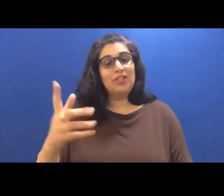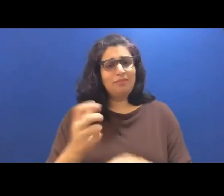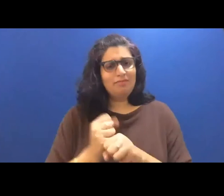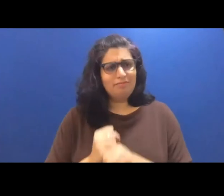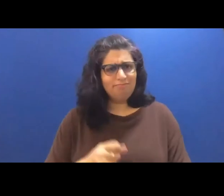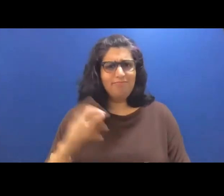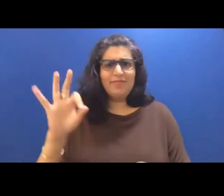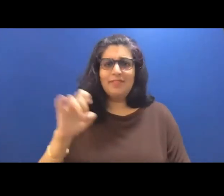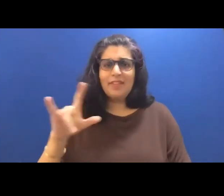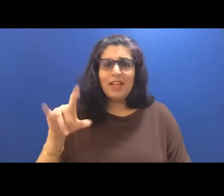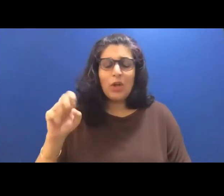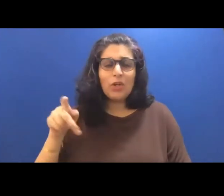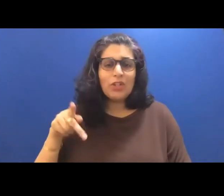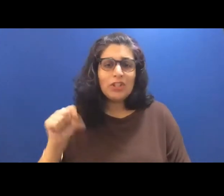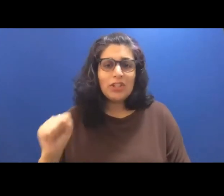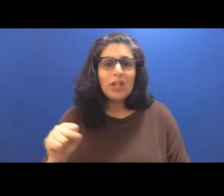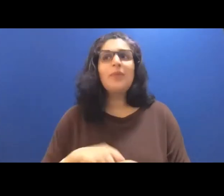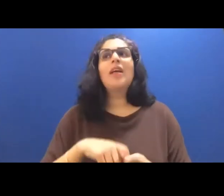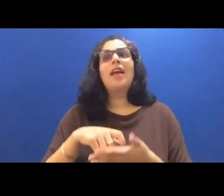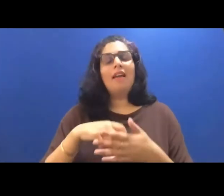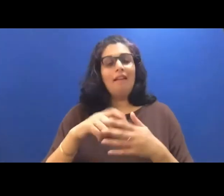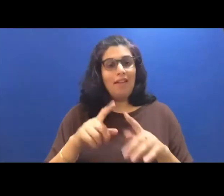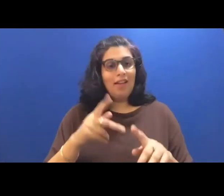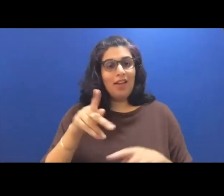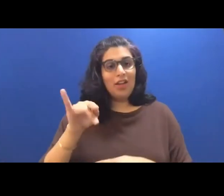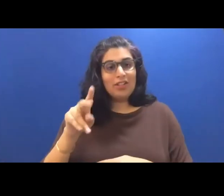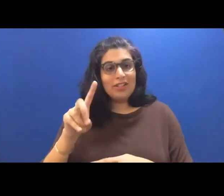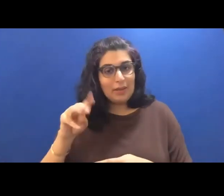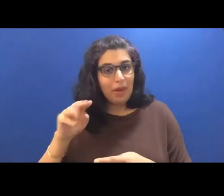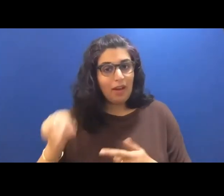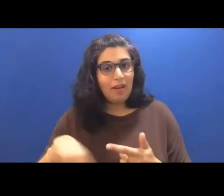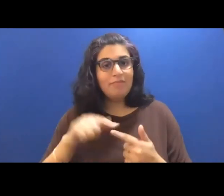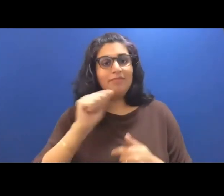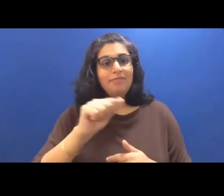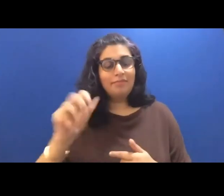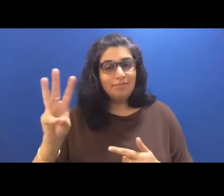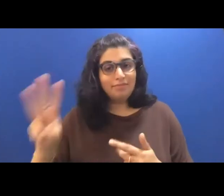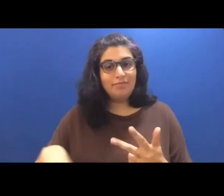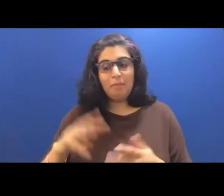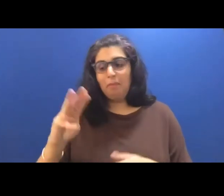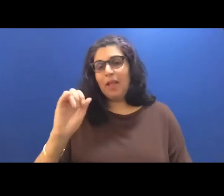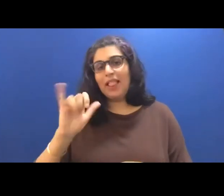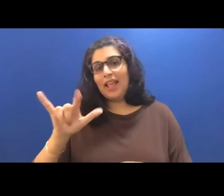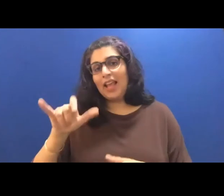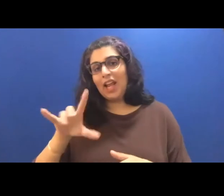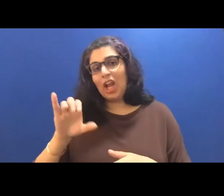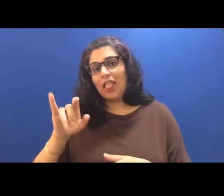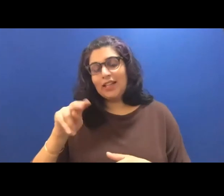American writers workshop Kundiman, the Malay colony and story nice. She has an MFA in fine